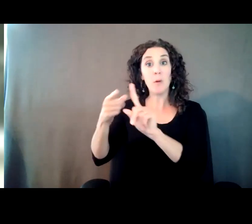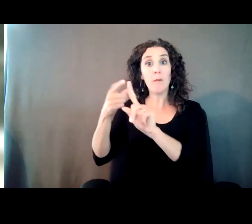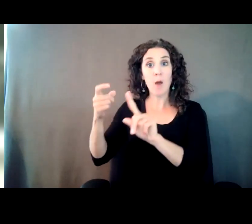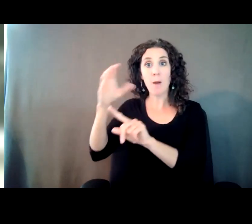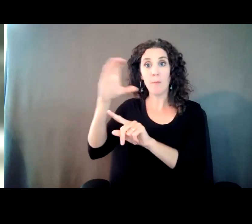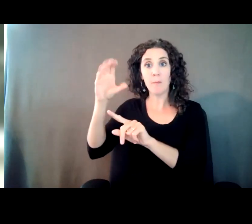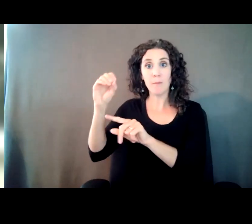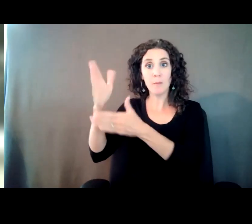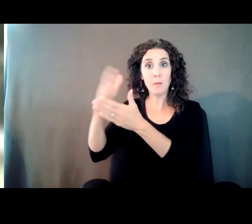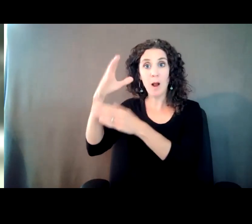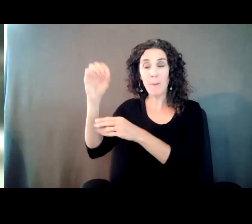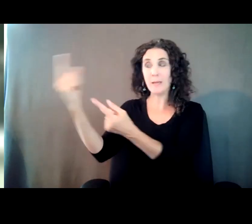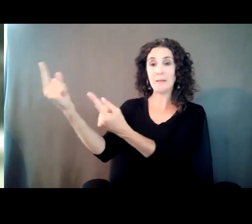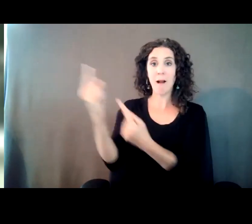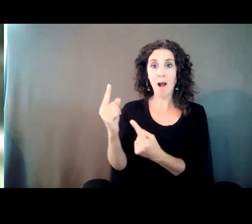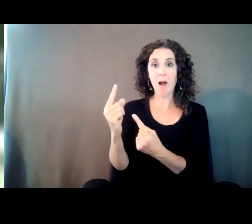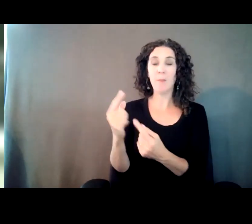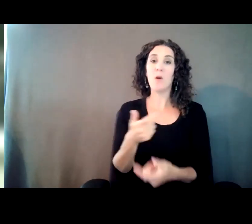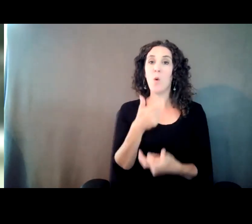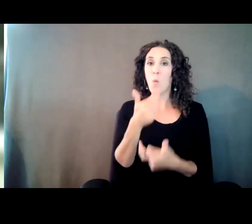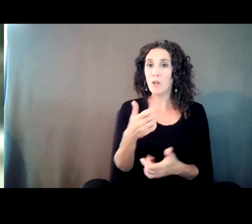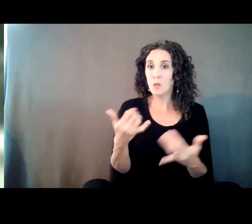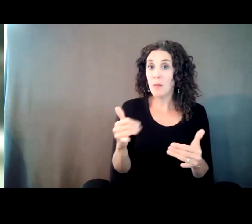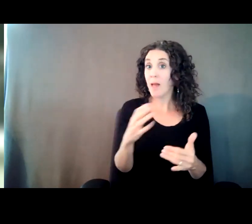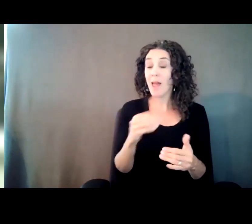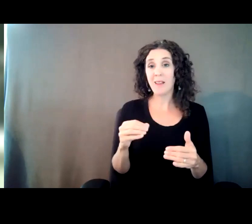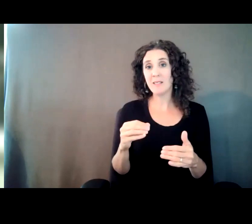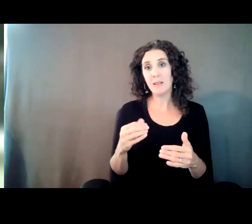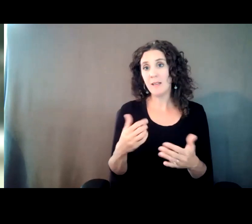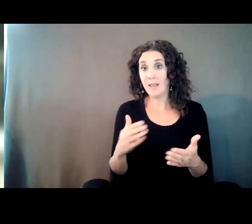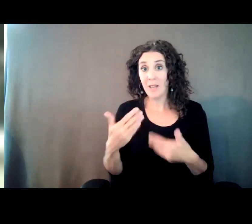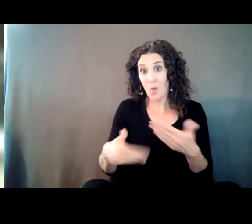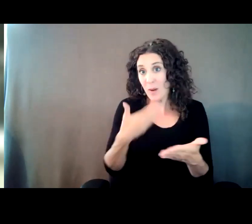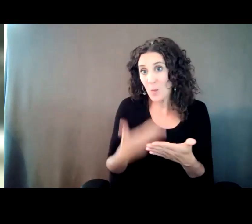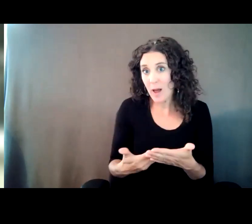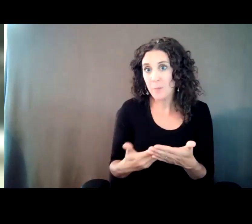you do on the recording. And that went well. And it looked like everything was going to